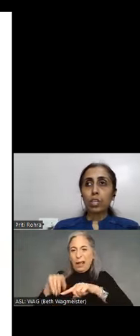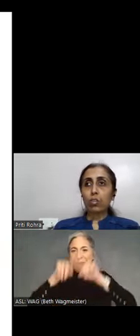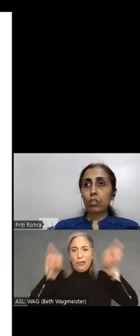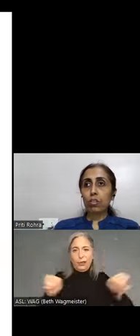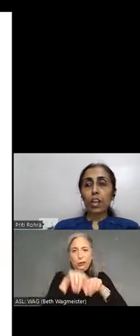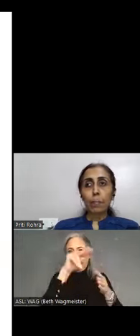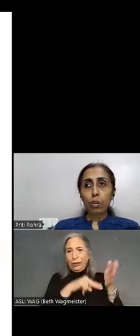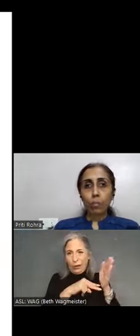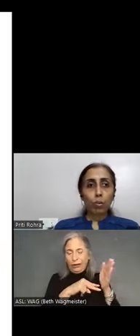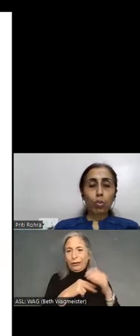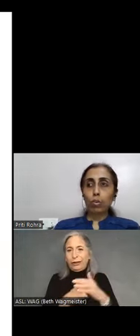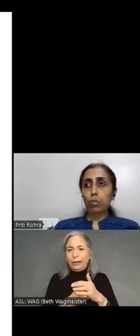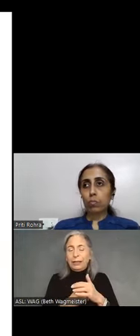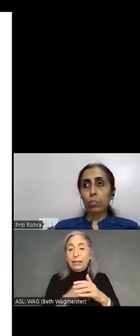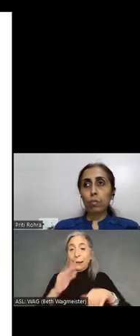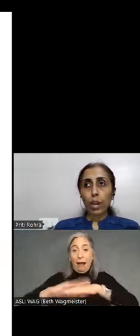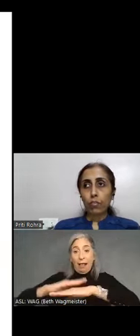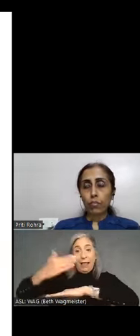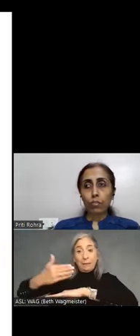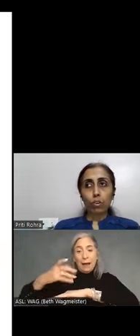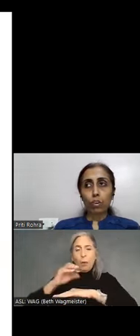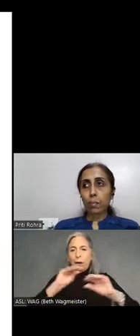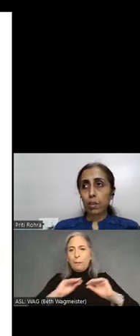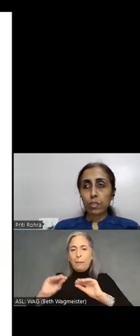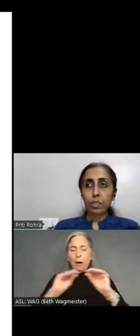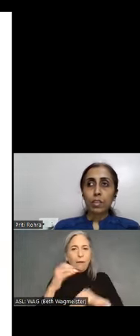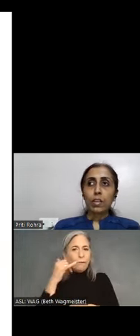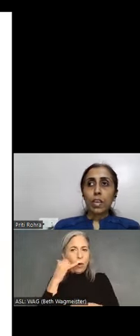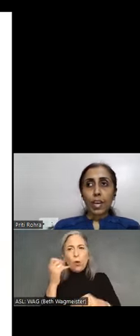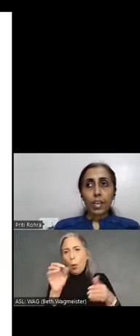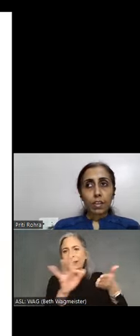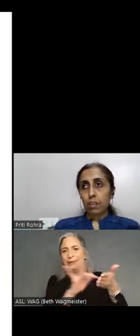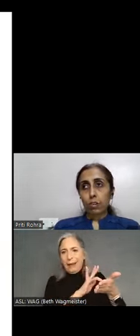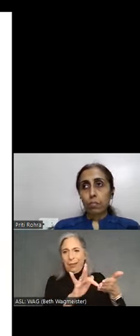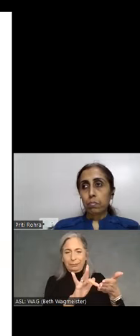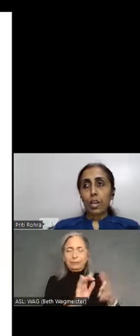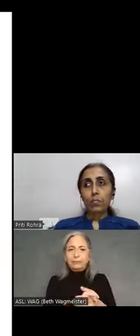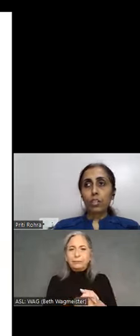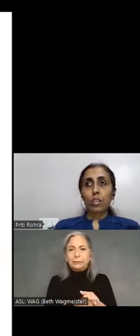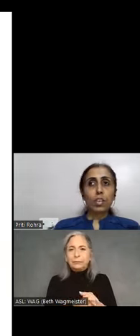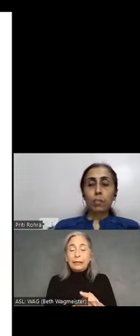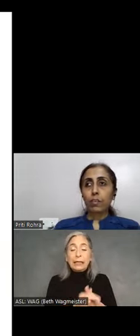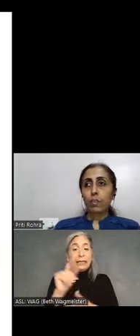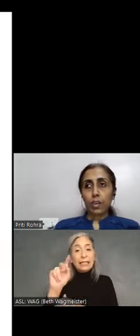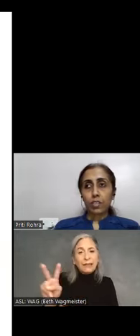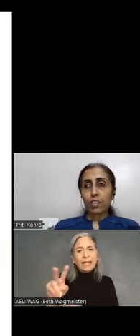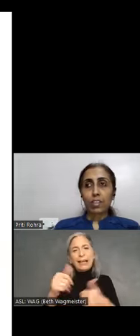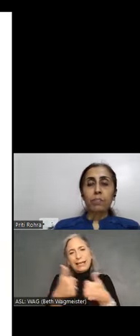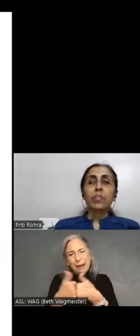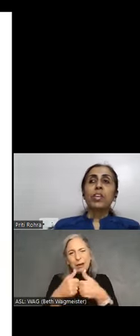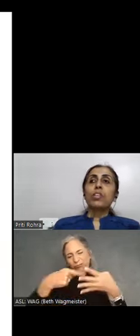it on the laptop or on a mobile phone or tablet. And, you know, television and gaming, etcetera.